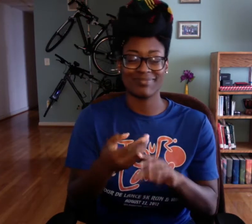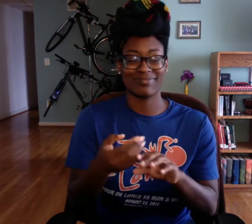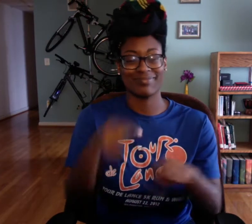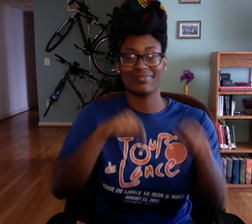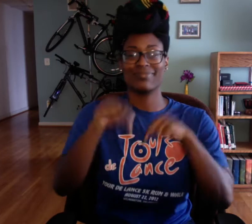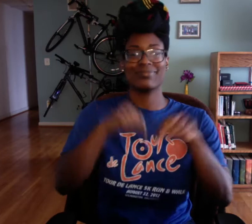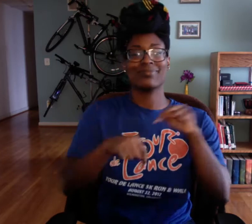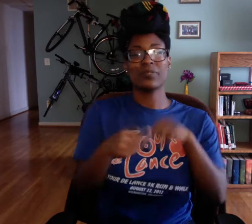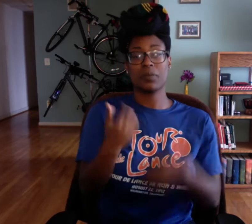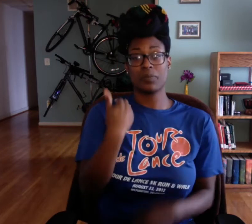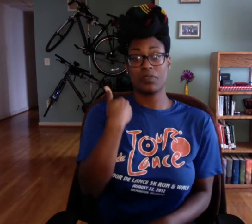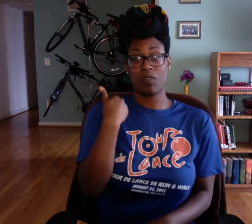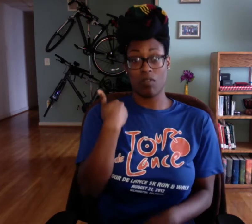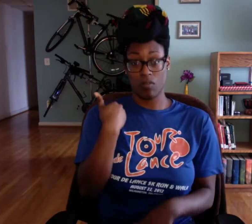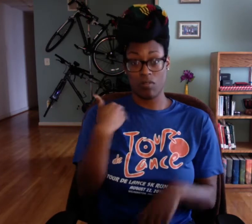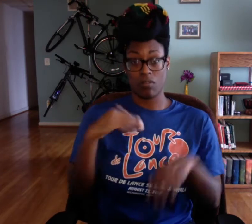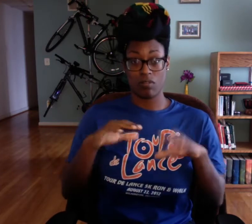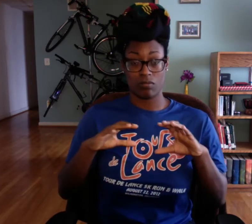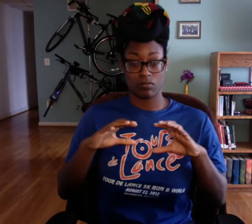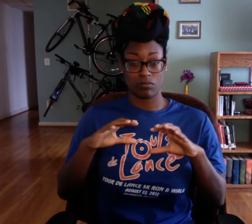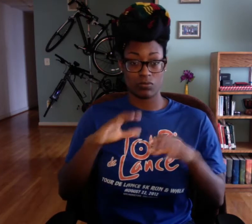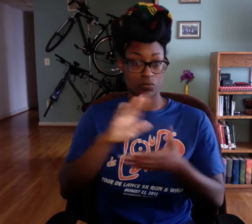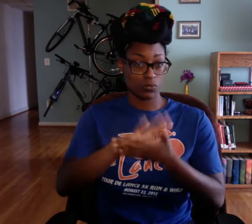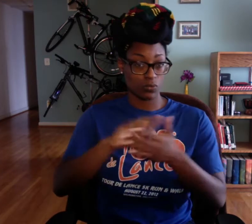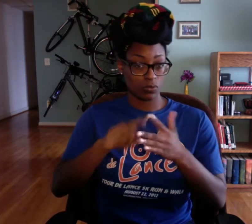to class. Well, let me give you some background information.